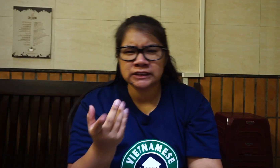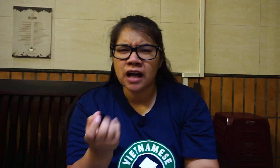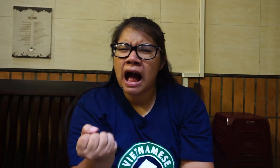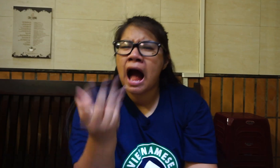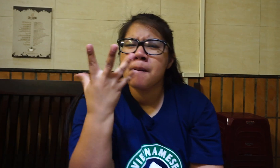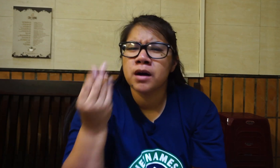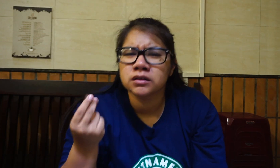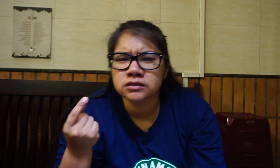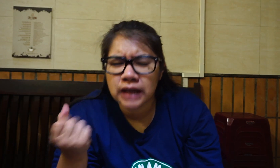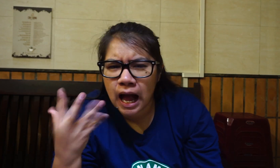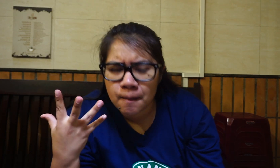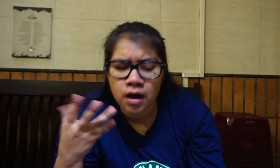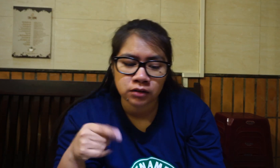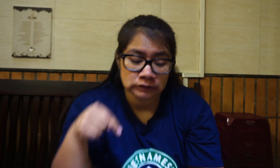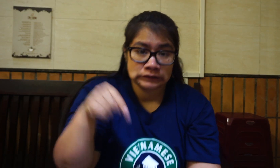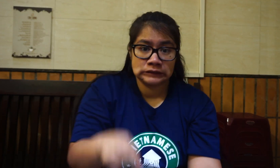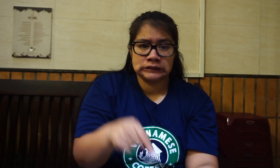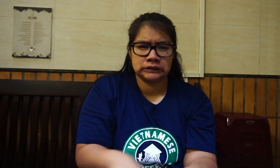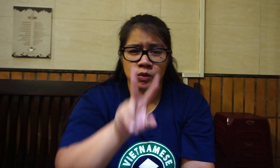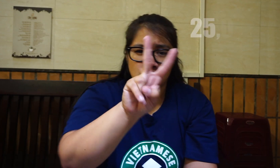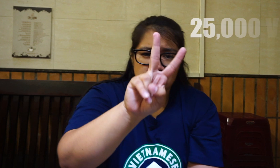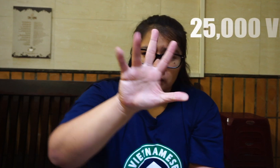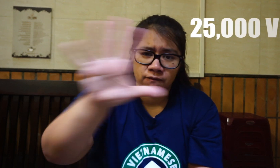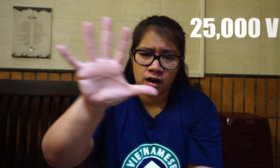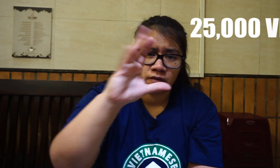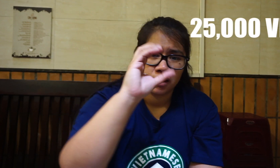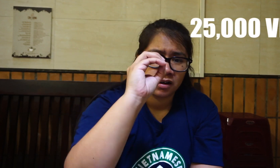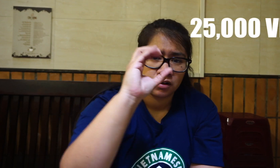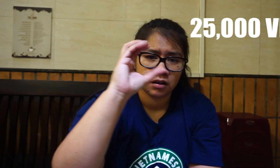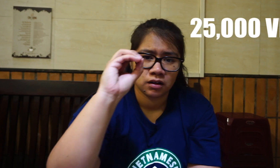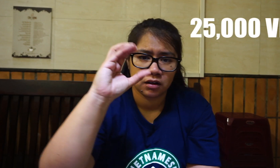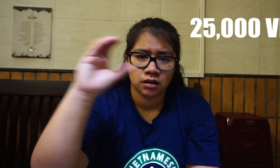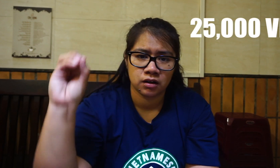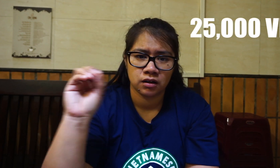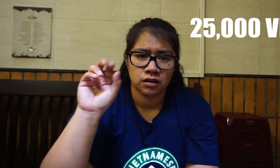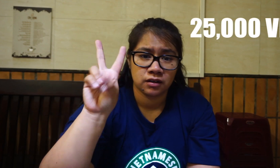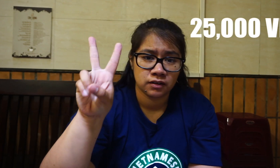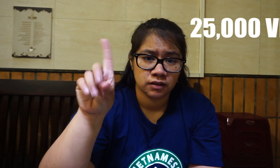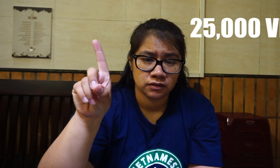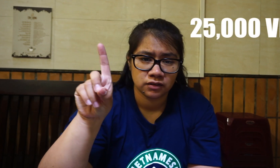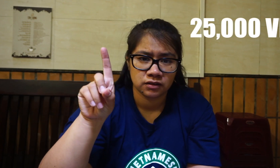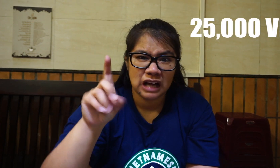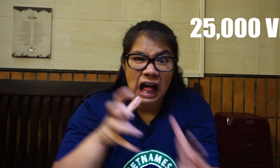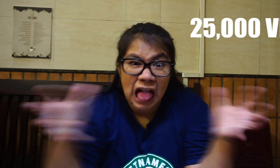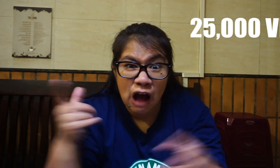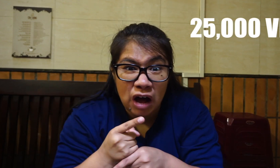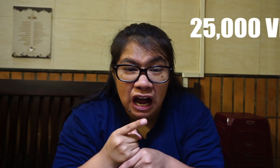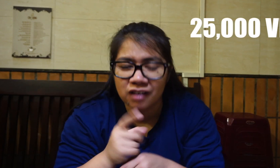So how much is it? This is 25,000 VD That's a lot, right?!